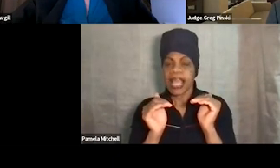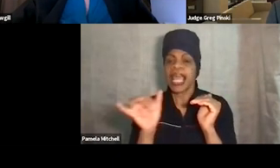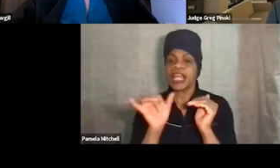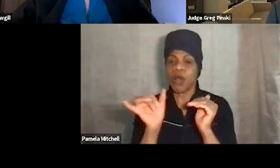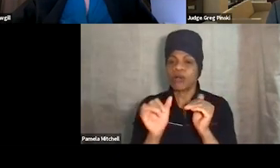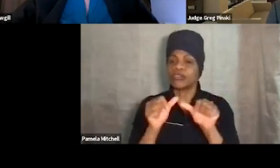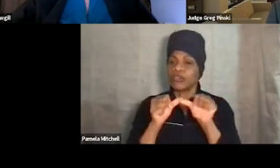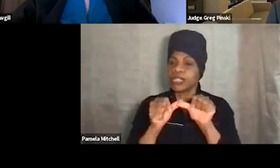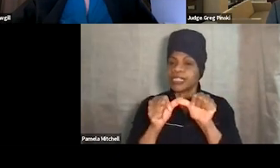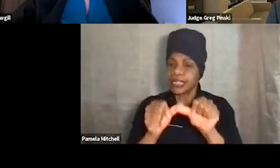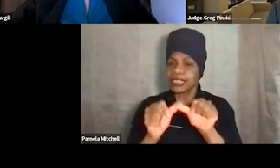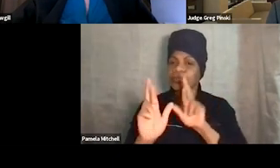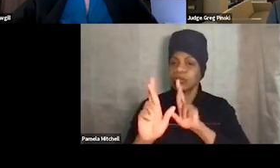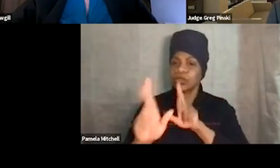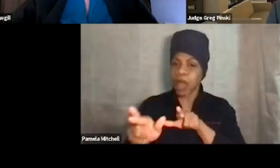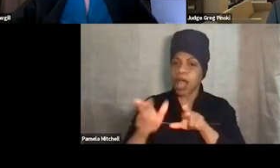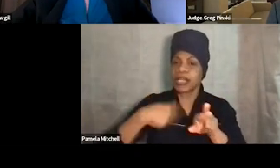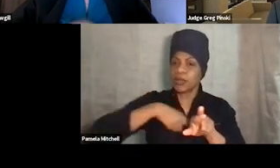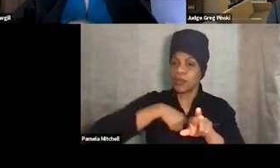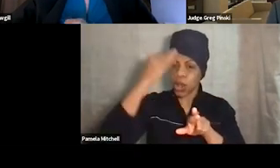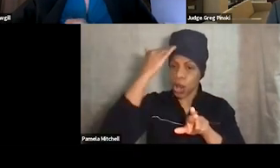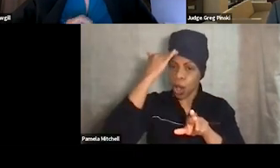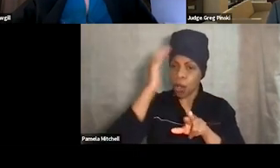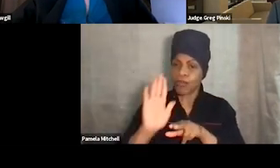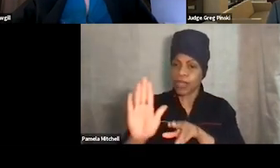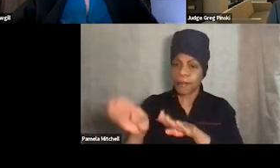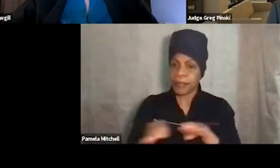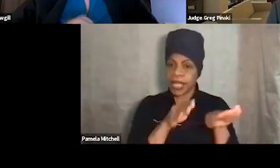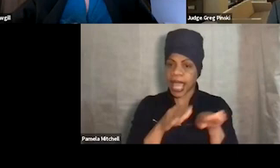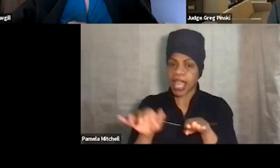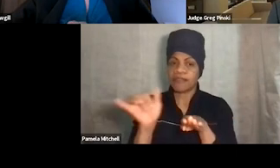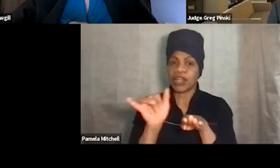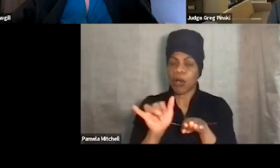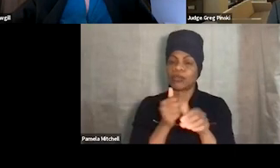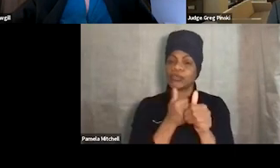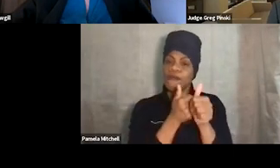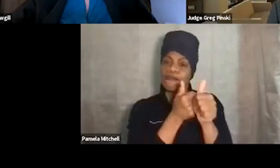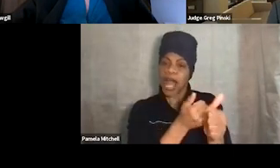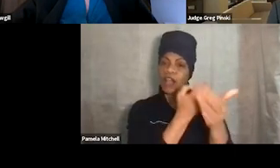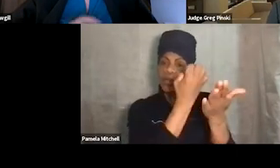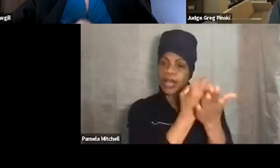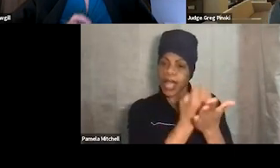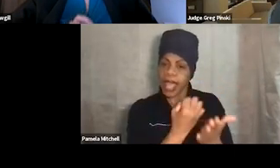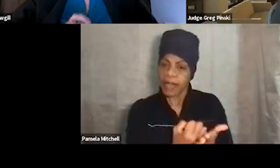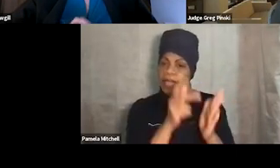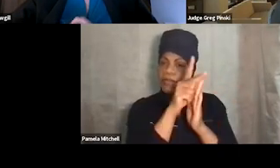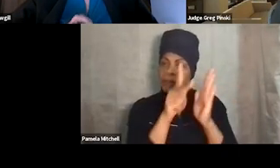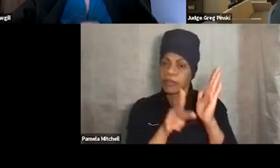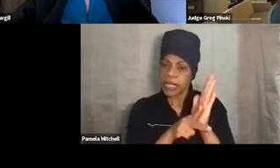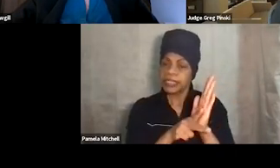So we're reliably detecting it, right? And then it's administered following those evidence-based principles of behavior modification.